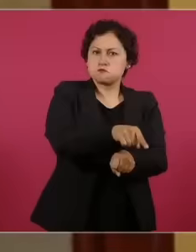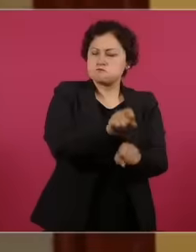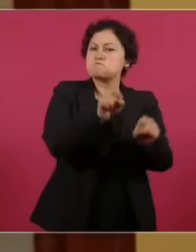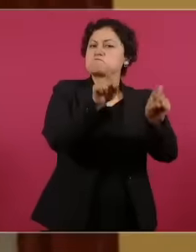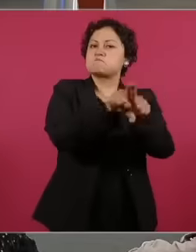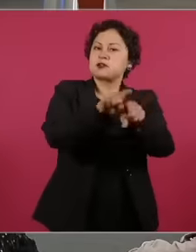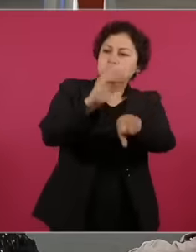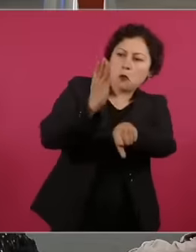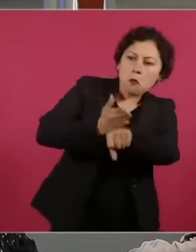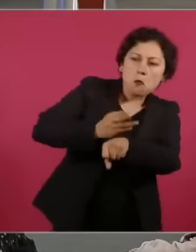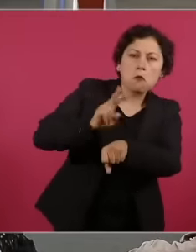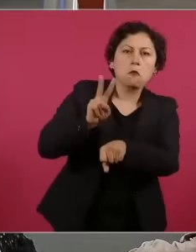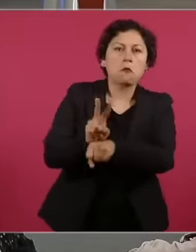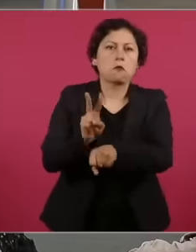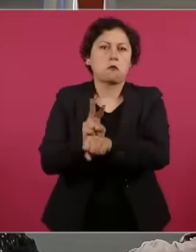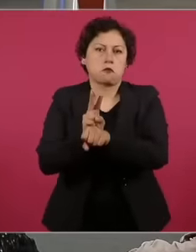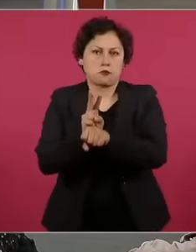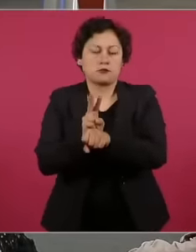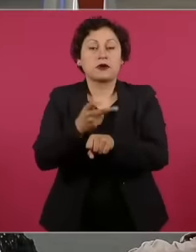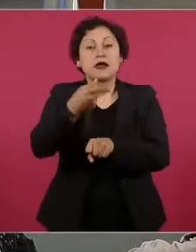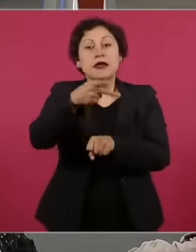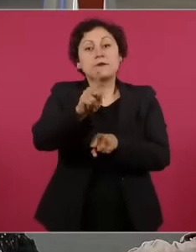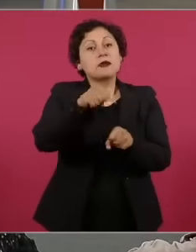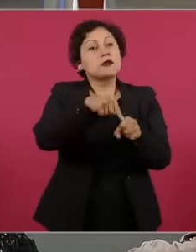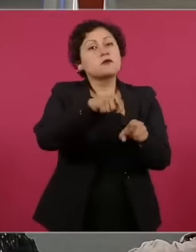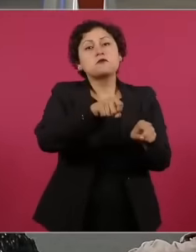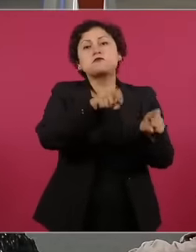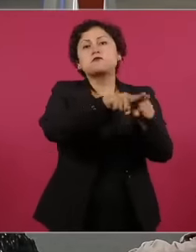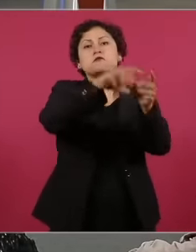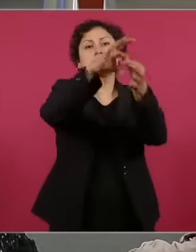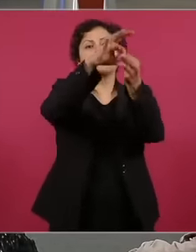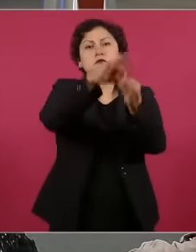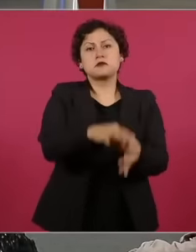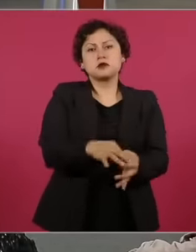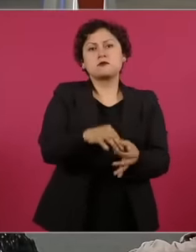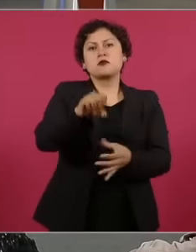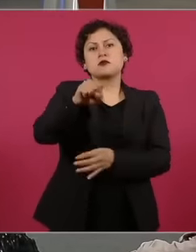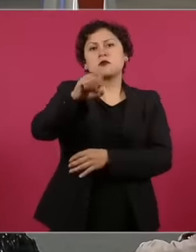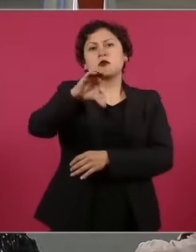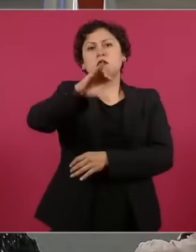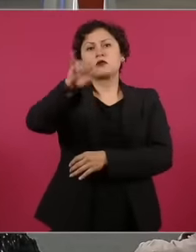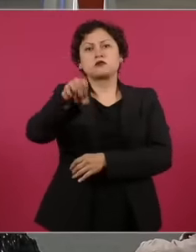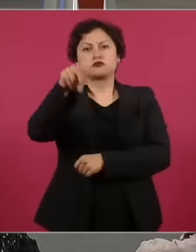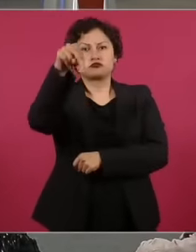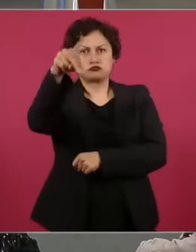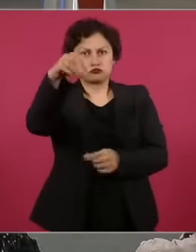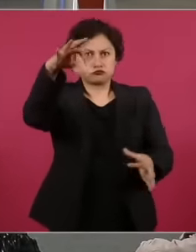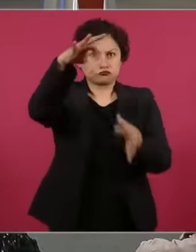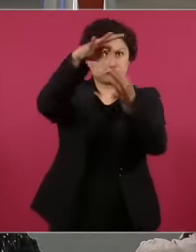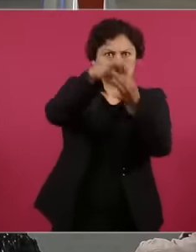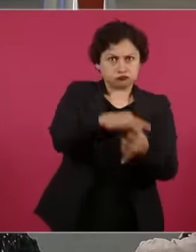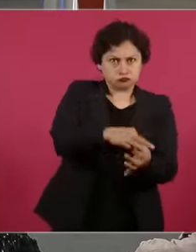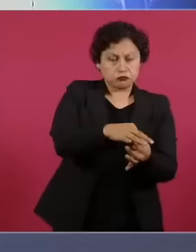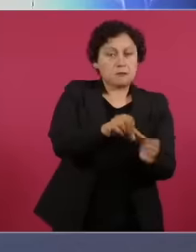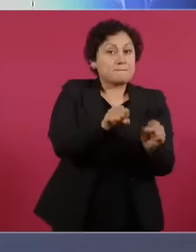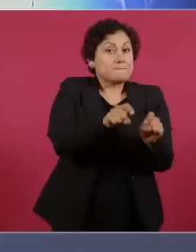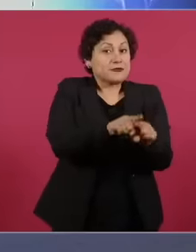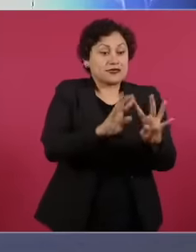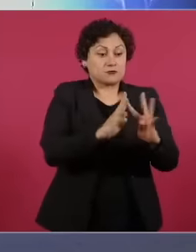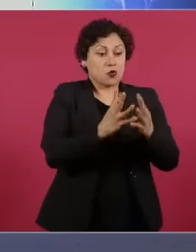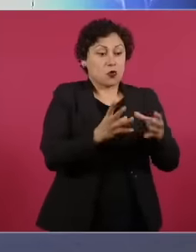council actually depends on the supreme court of justice the president presides over the the president